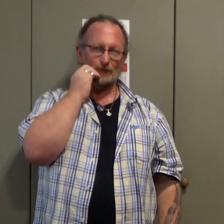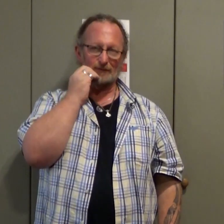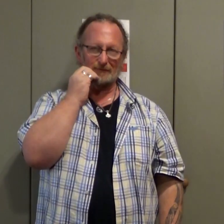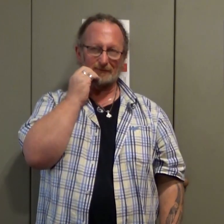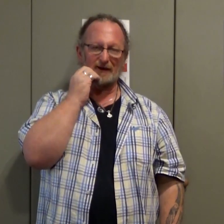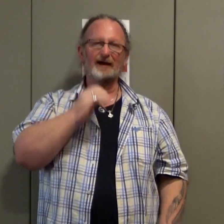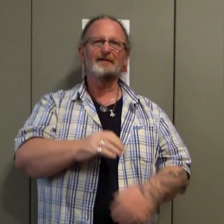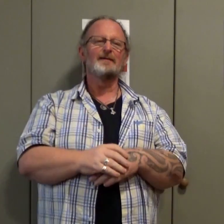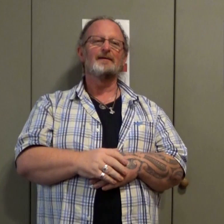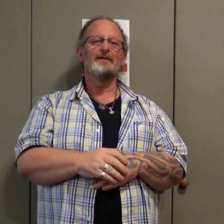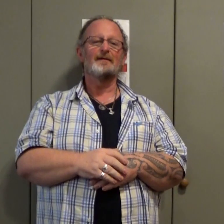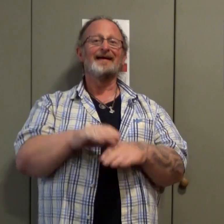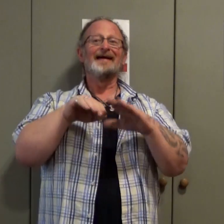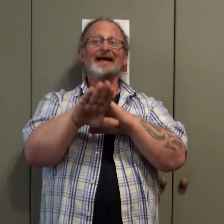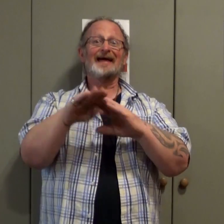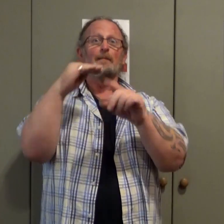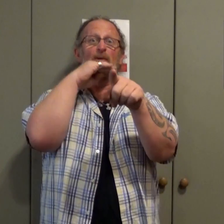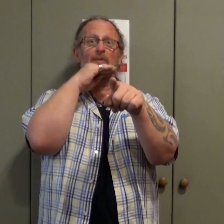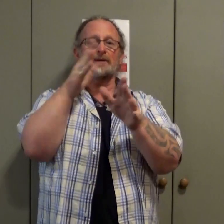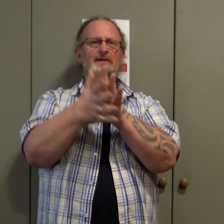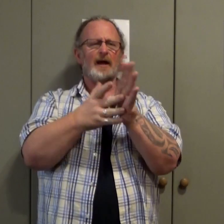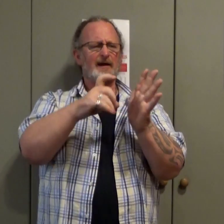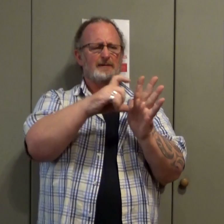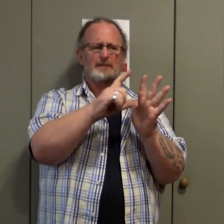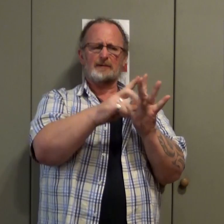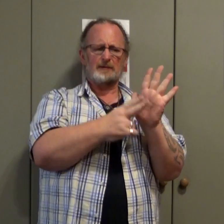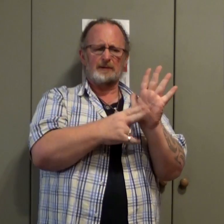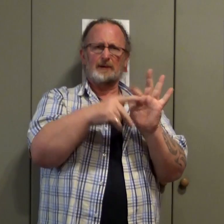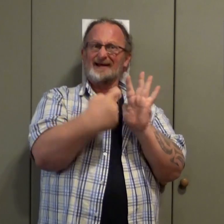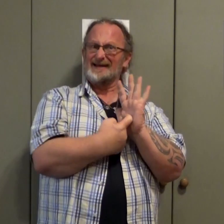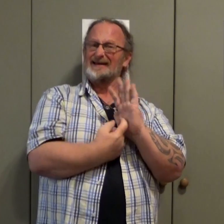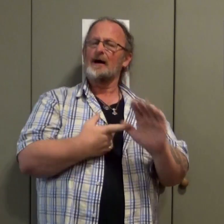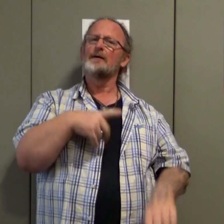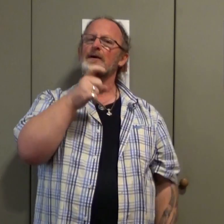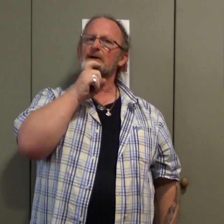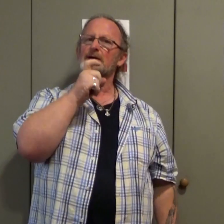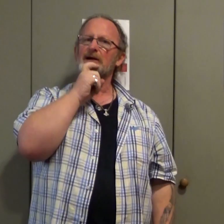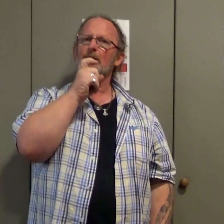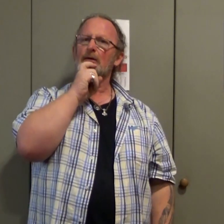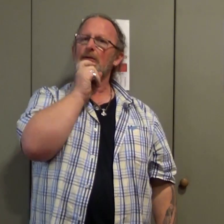for "Afternoon" which is one sign So there are two different signs for the same English sign